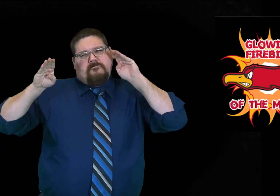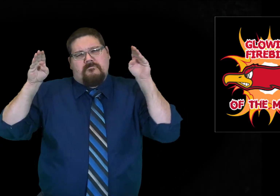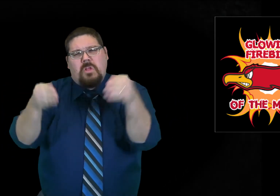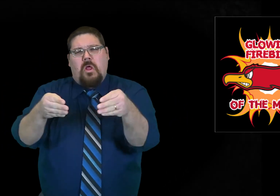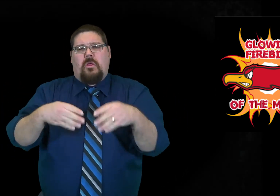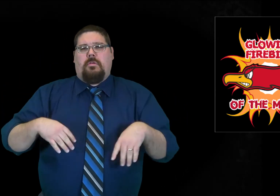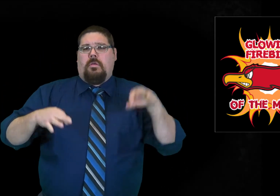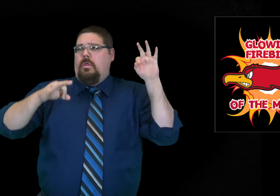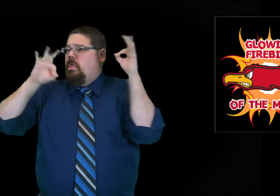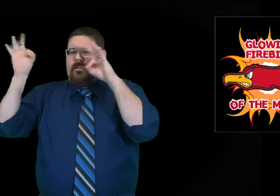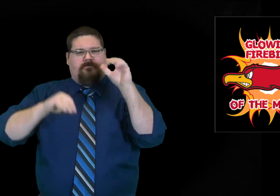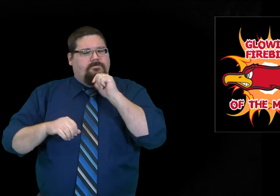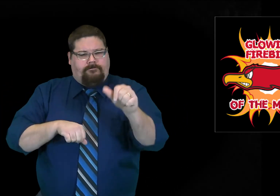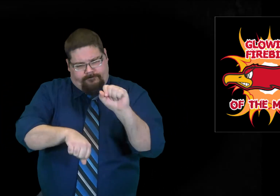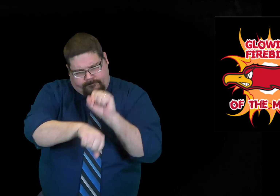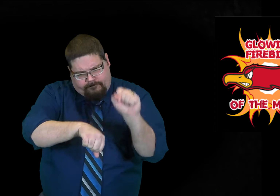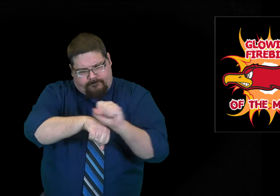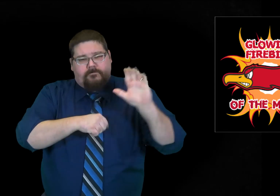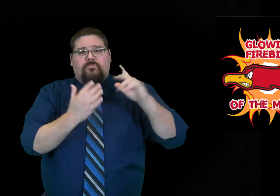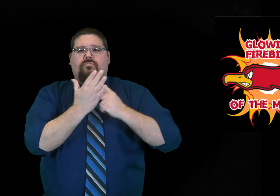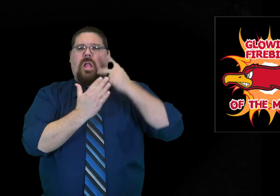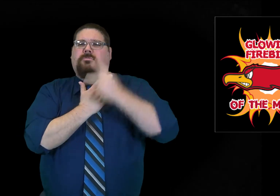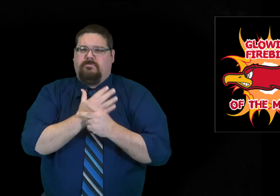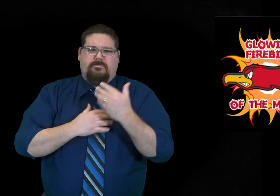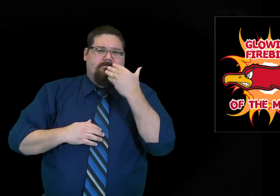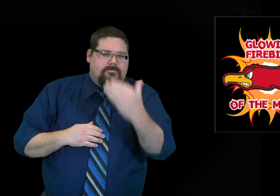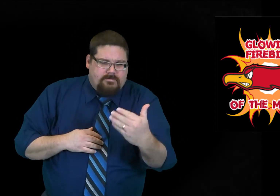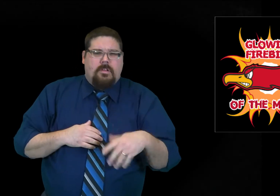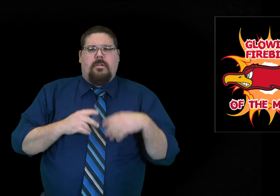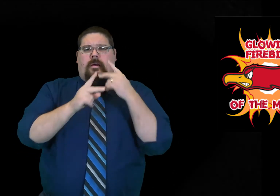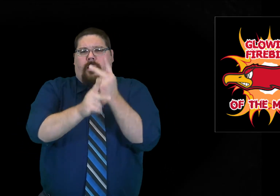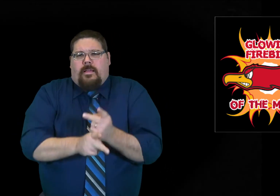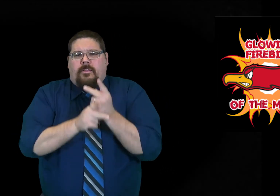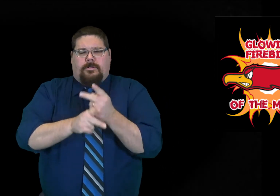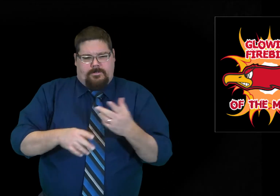They are focused - not easily distracted, able to work on their projects and carefully